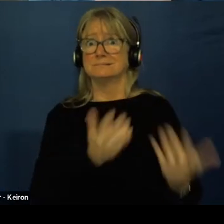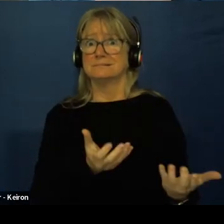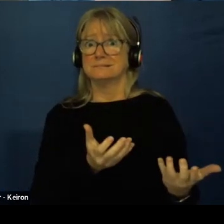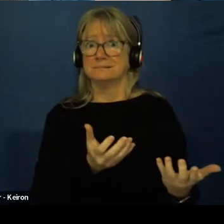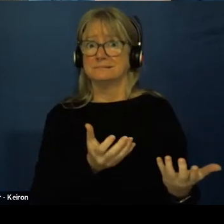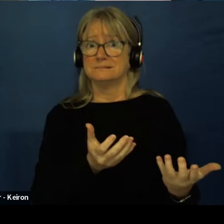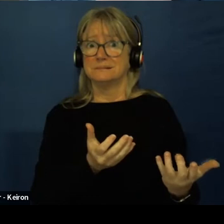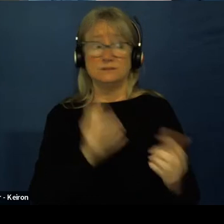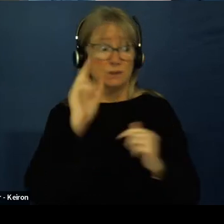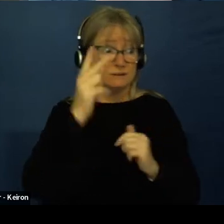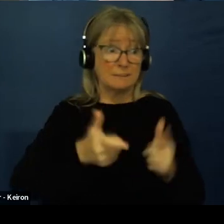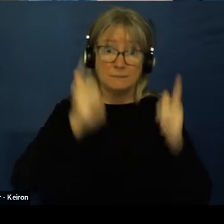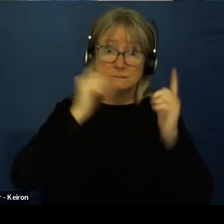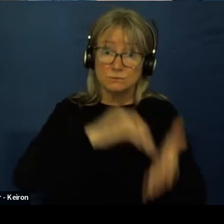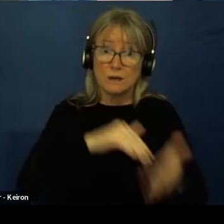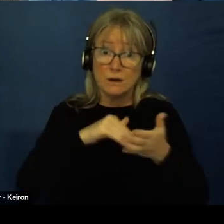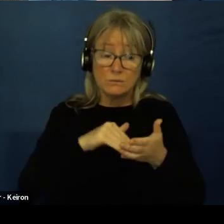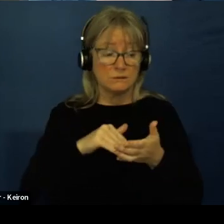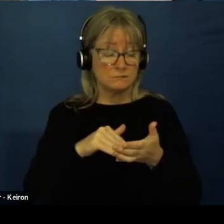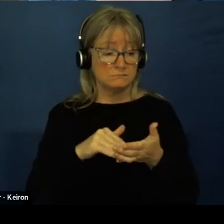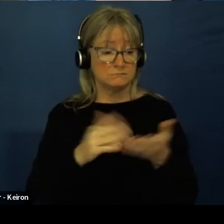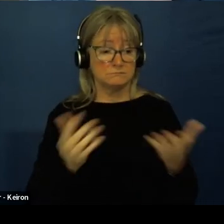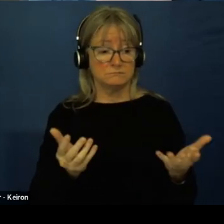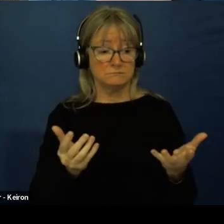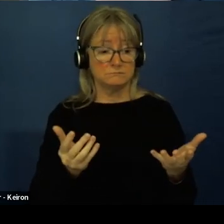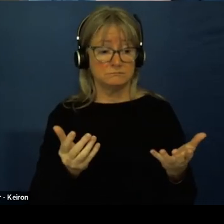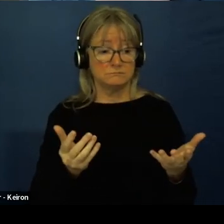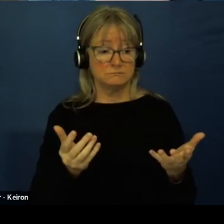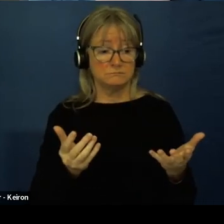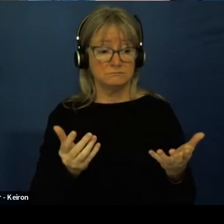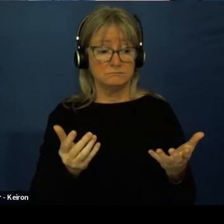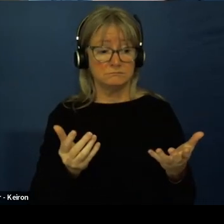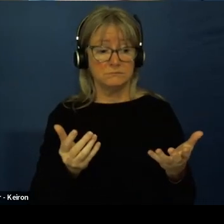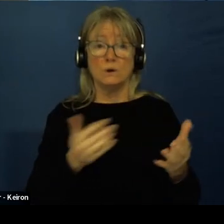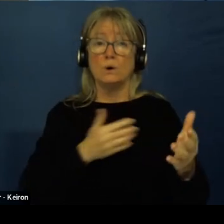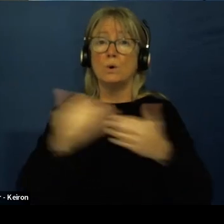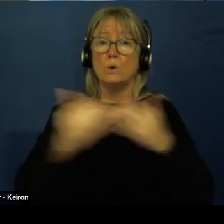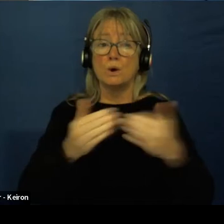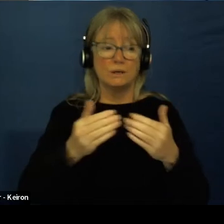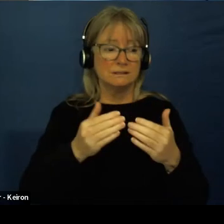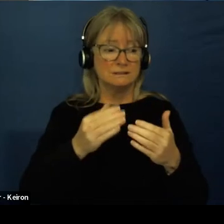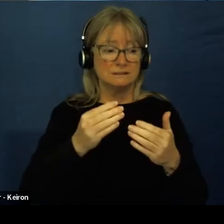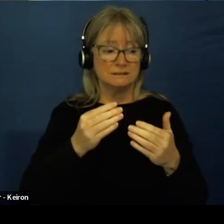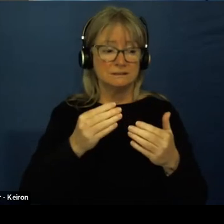that so she did that for me. She got summer, someone in to do that.